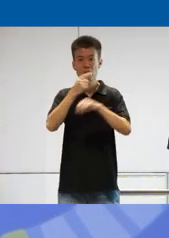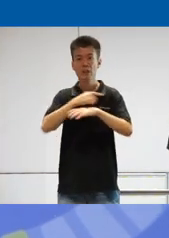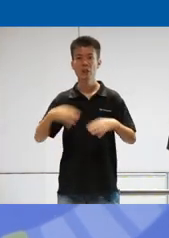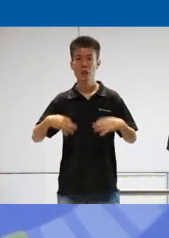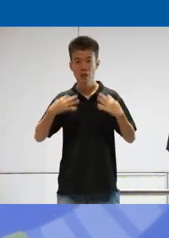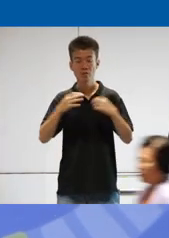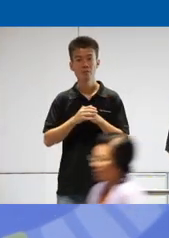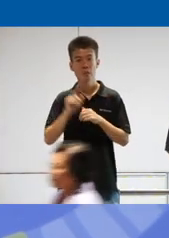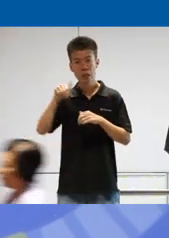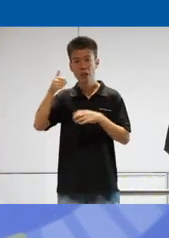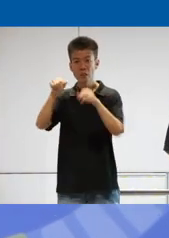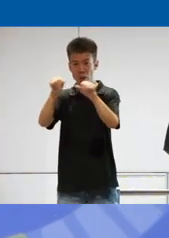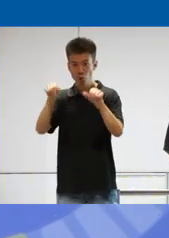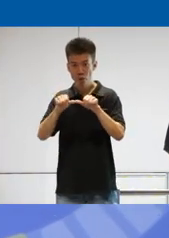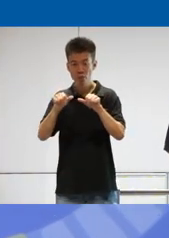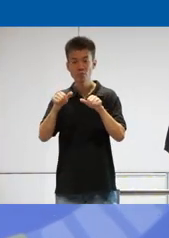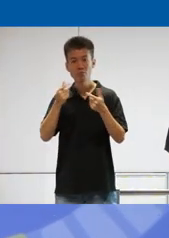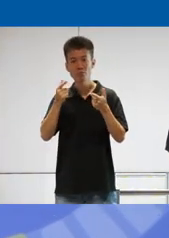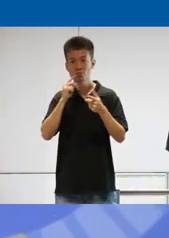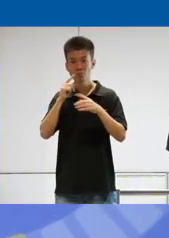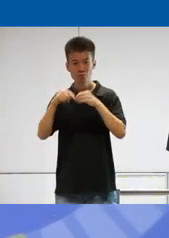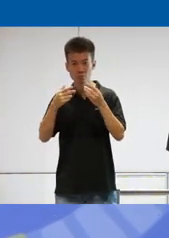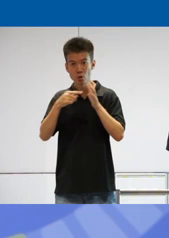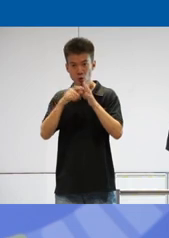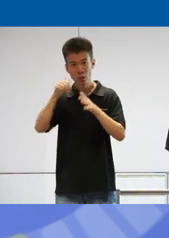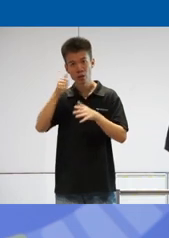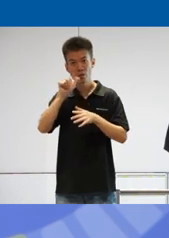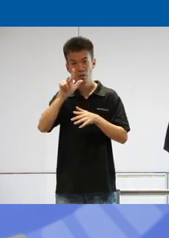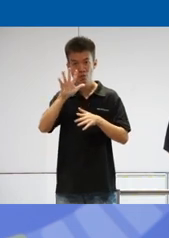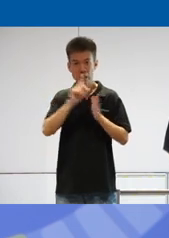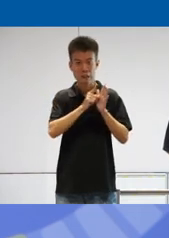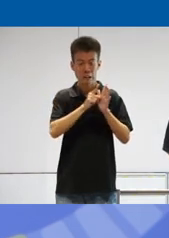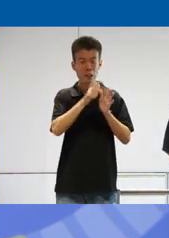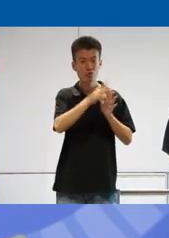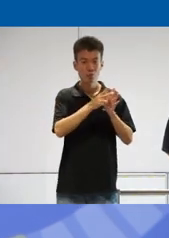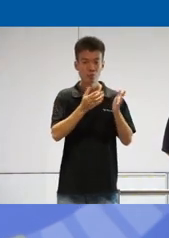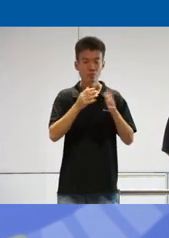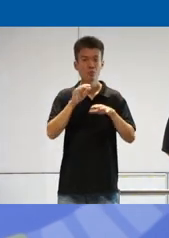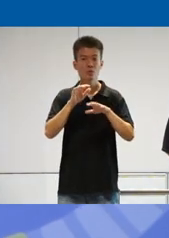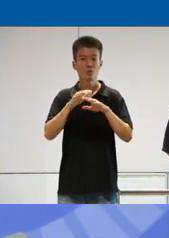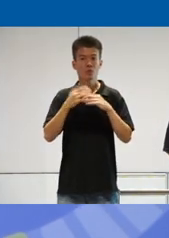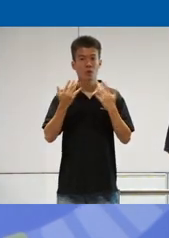another area that we like to like to touch on and just show another 35 second video is on how little